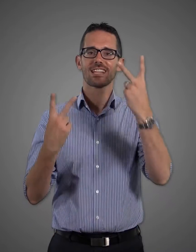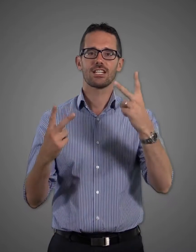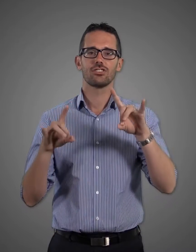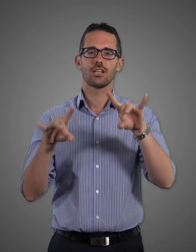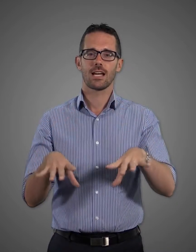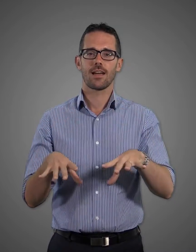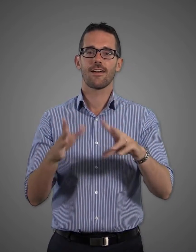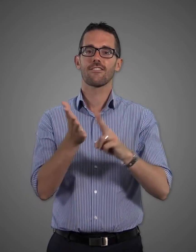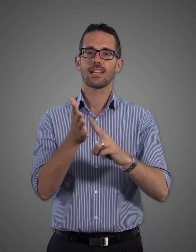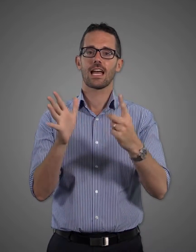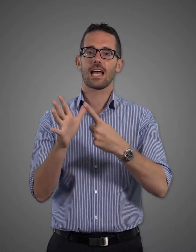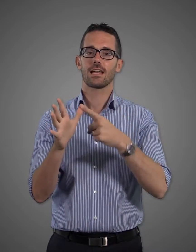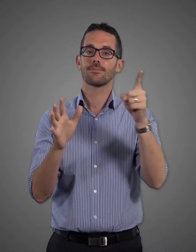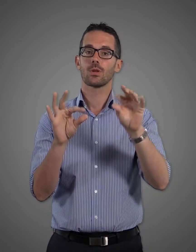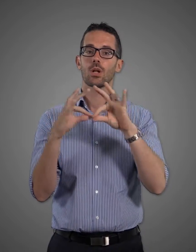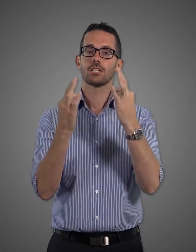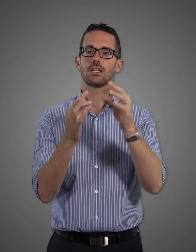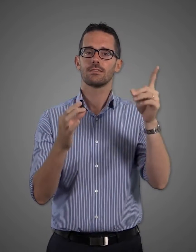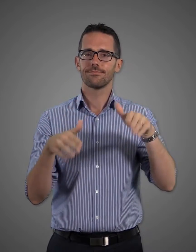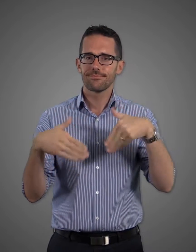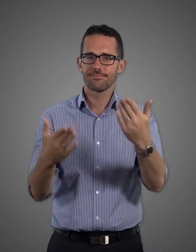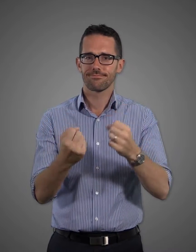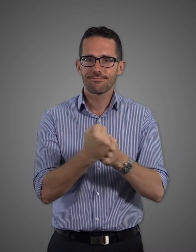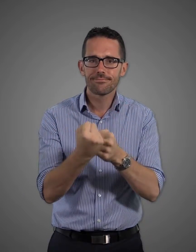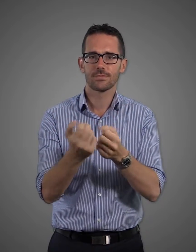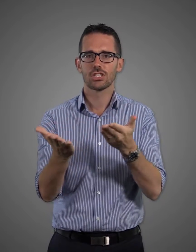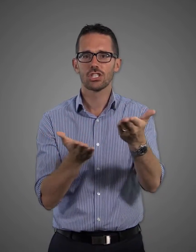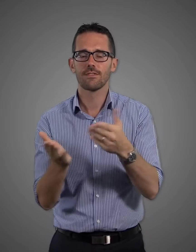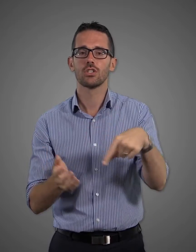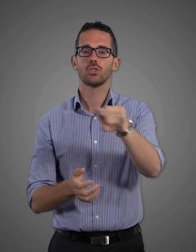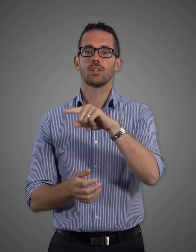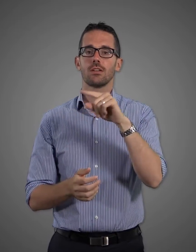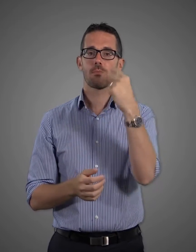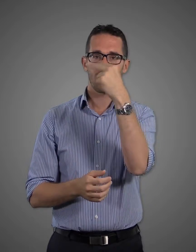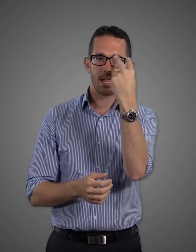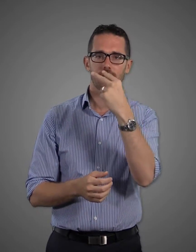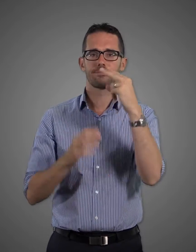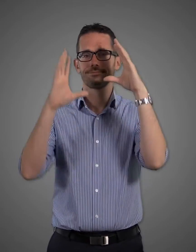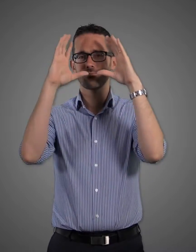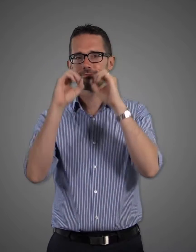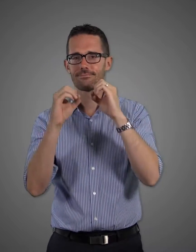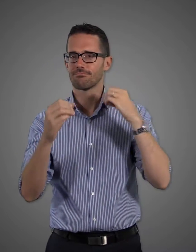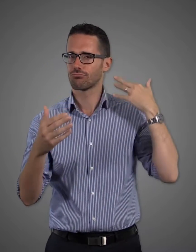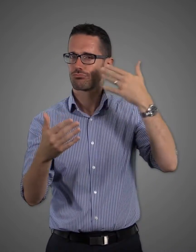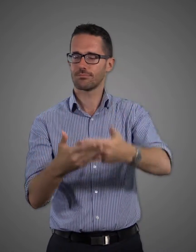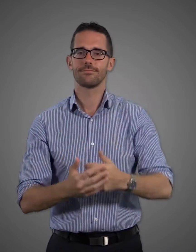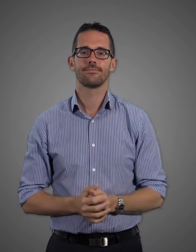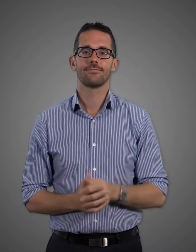Vision Australia is a leader in the provision of services for those who are blind or have low vision.